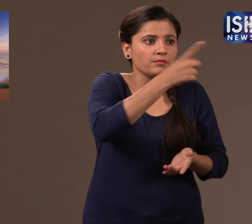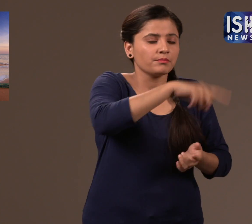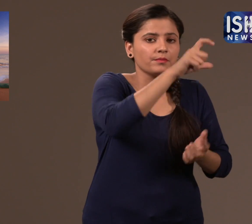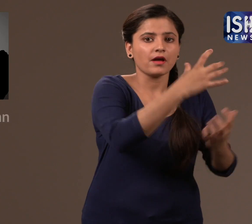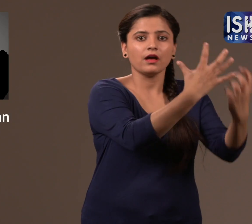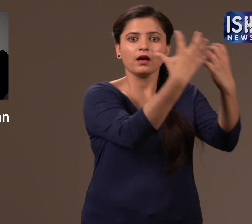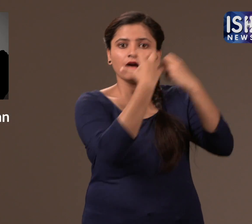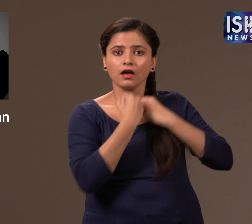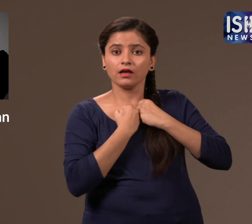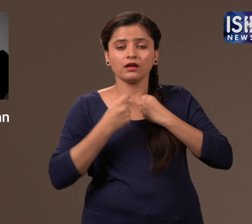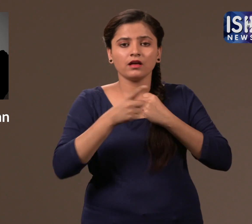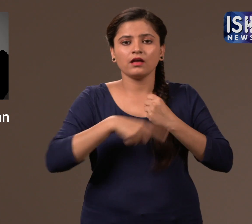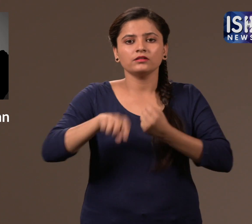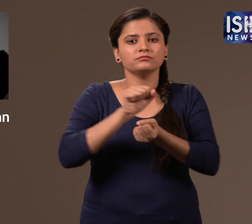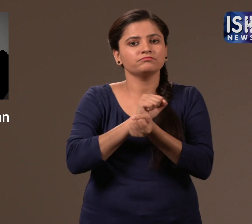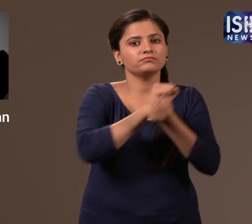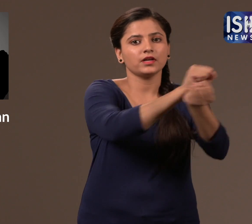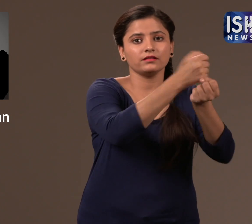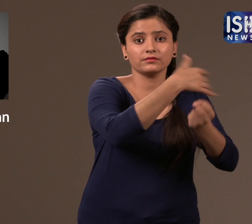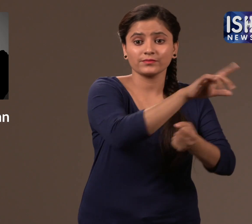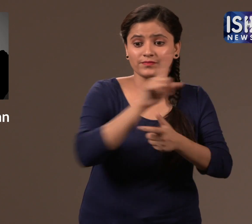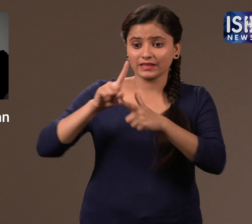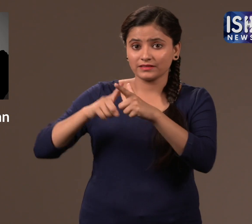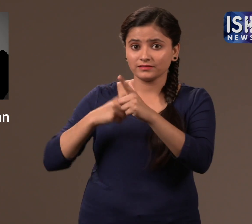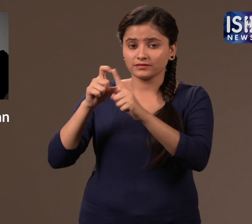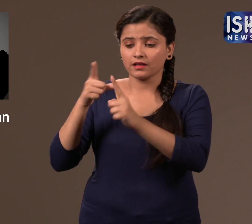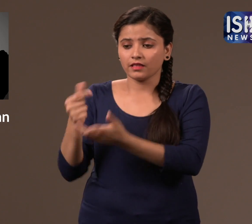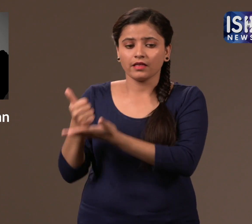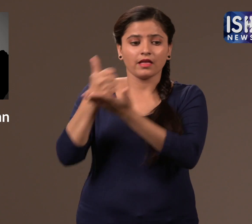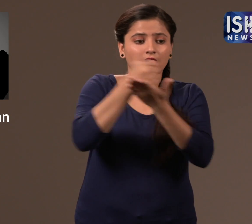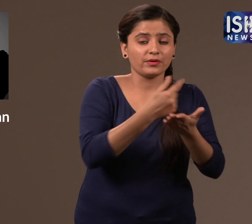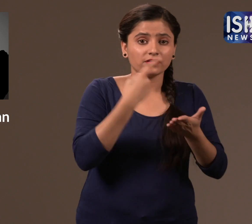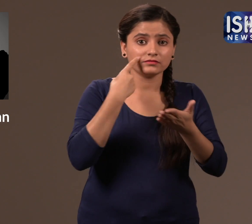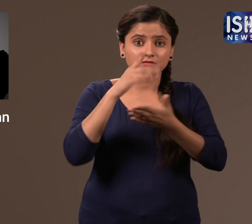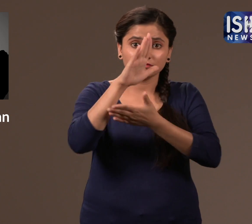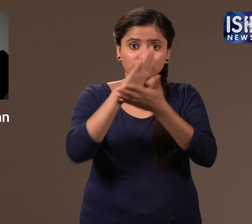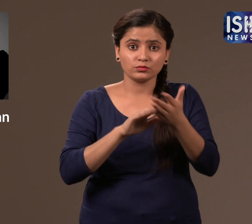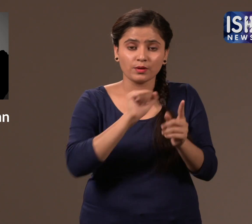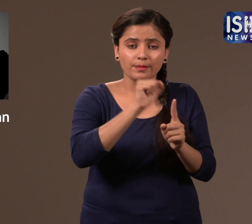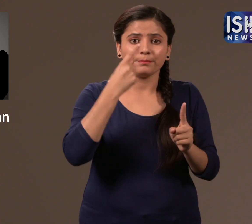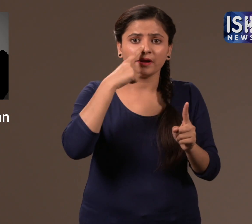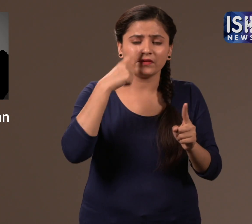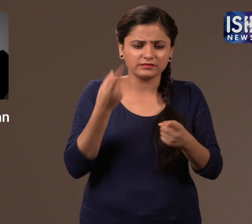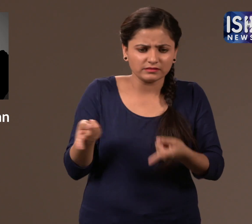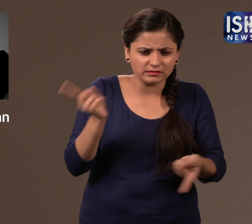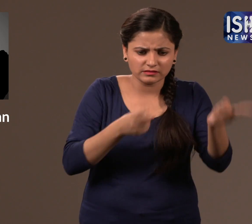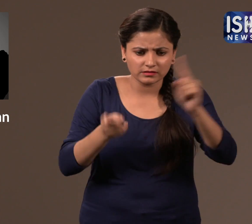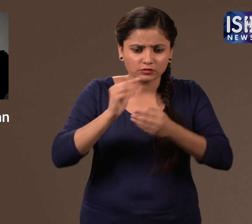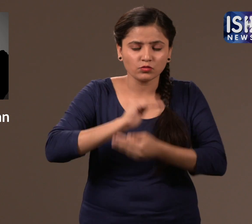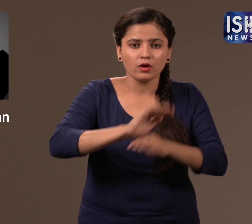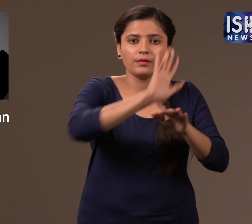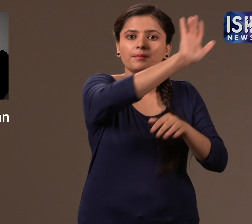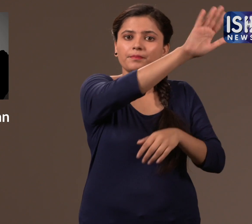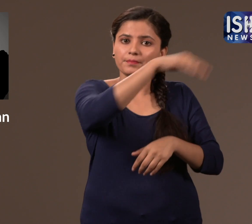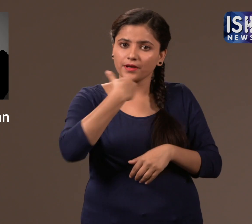and end up in jails. He helped Hamid’s parents to bring their son back.